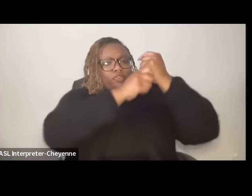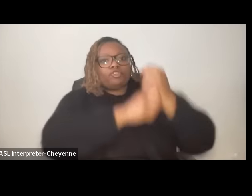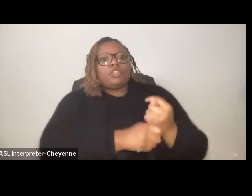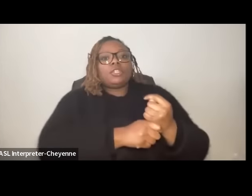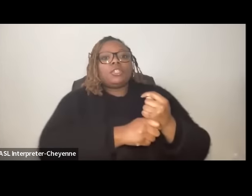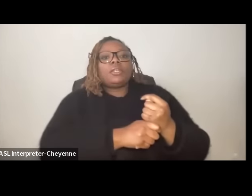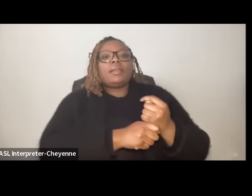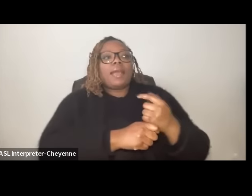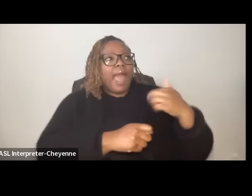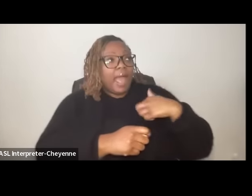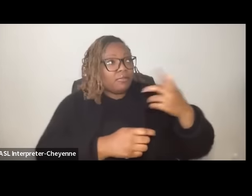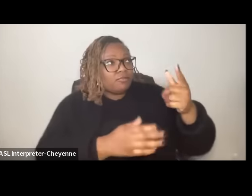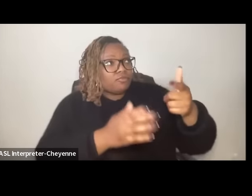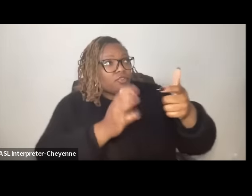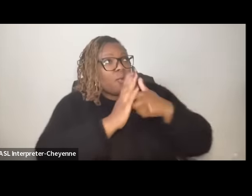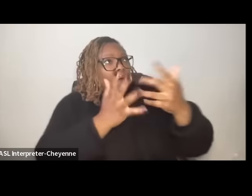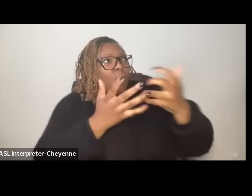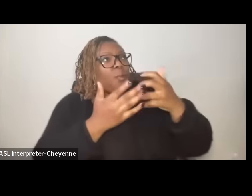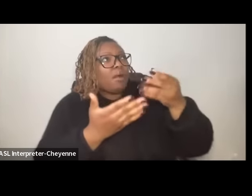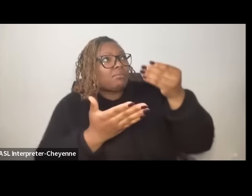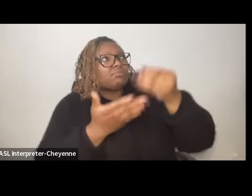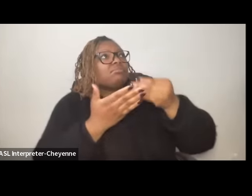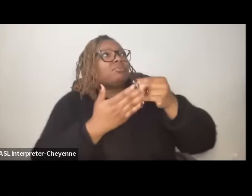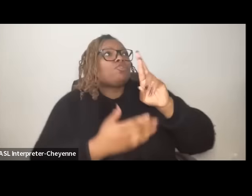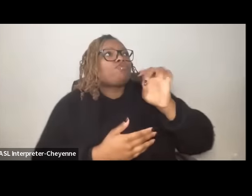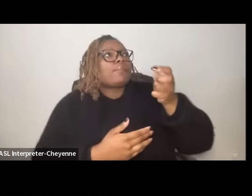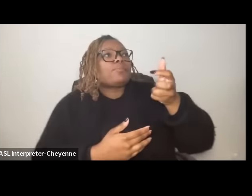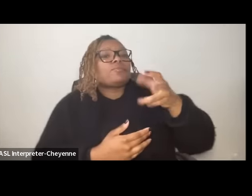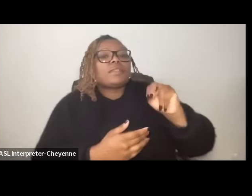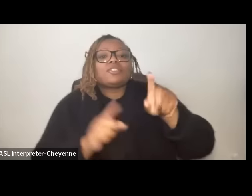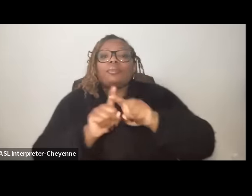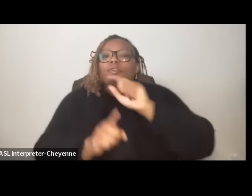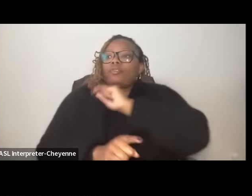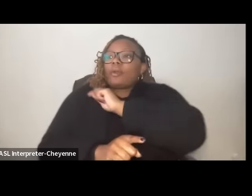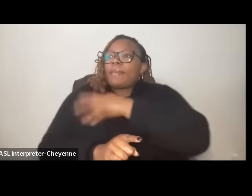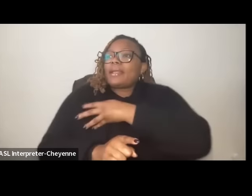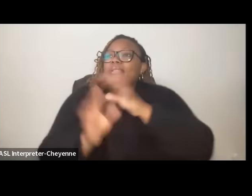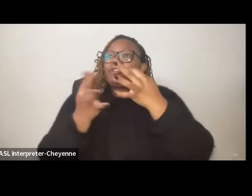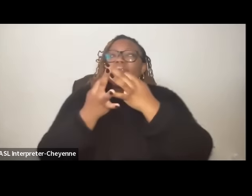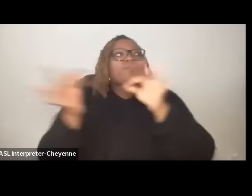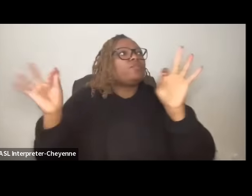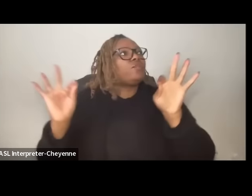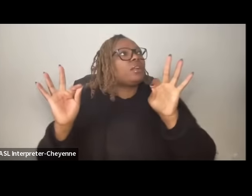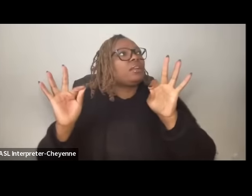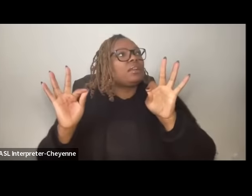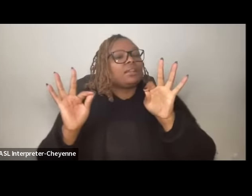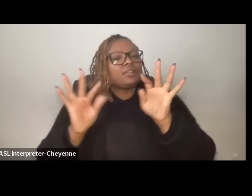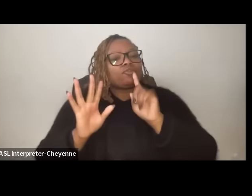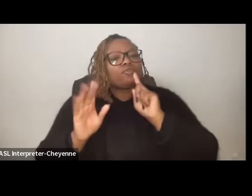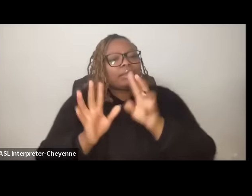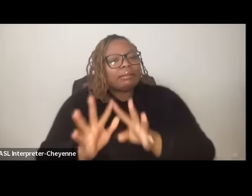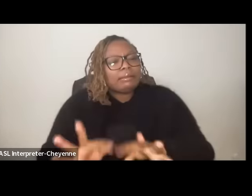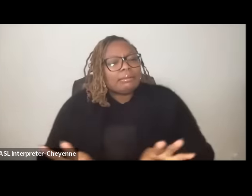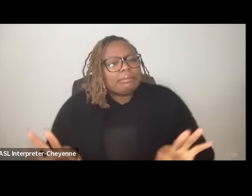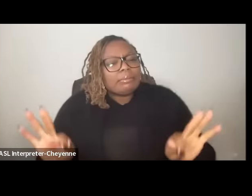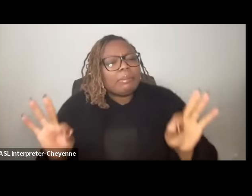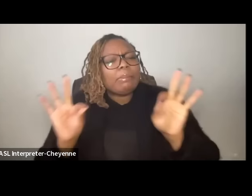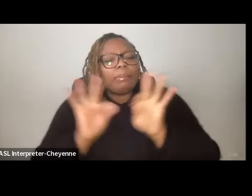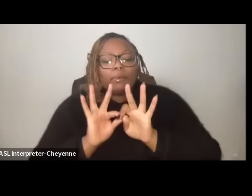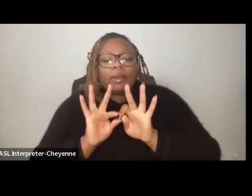for reparations uh and the demand for Palestinian Freedom as two critical critical uh principles um